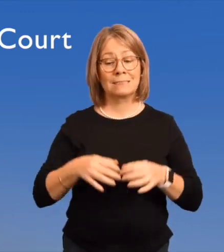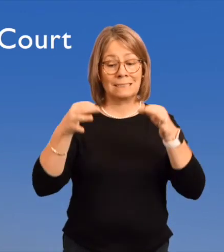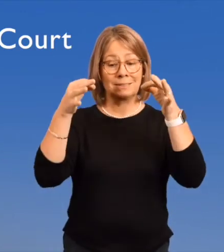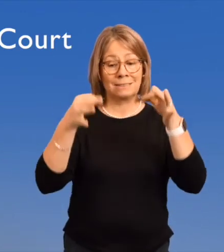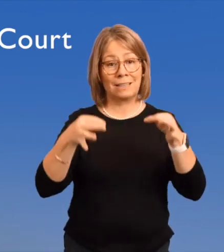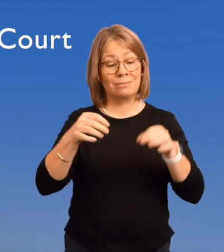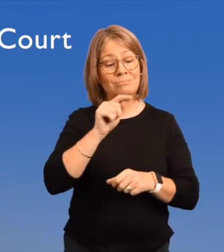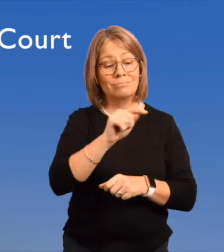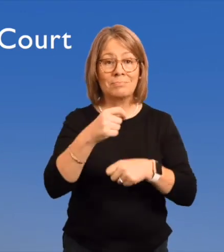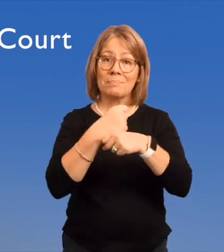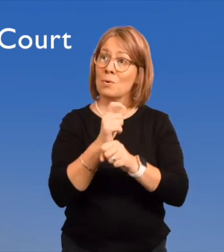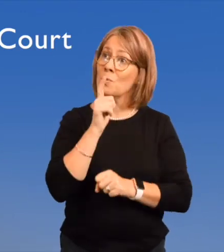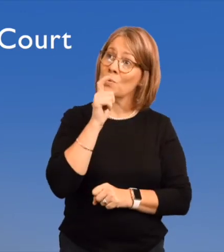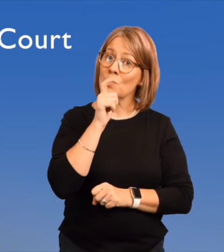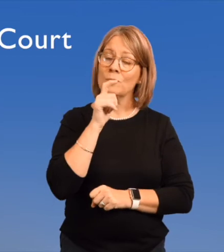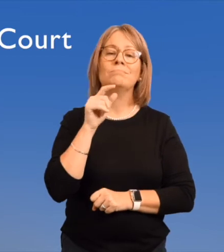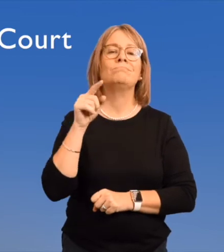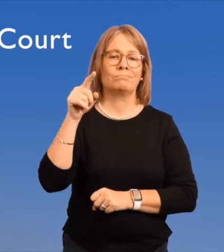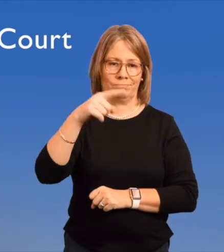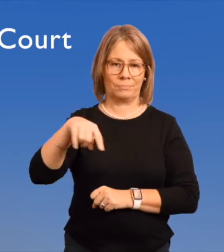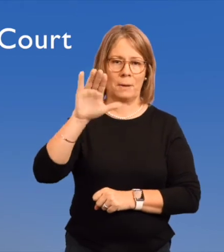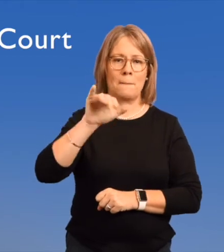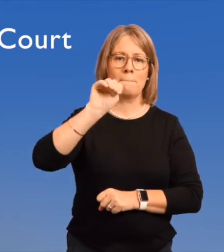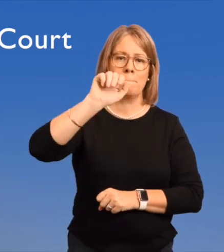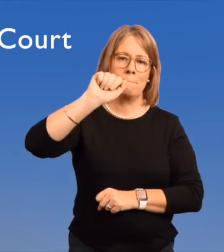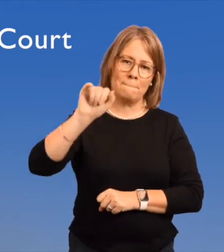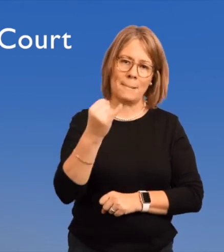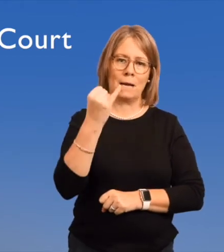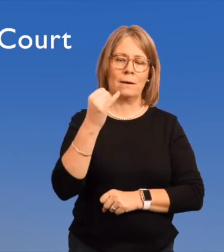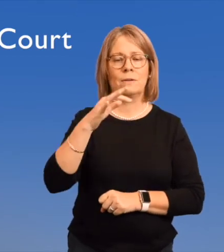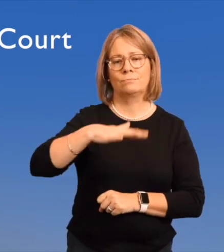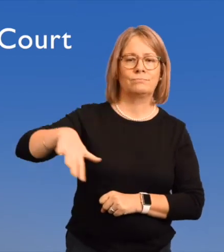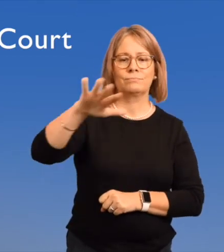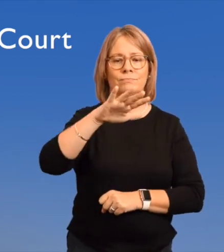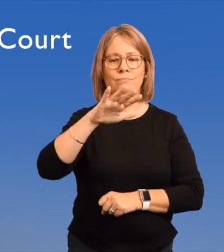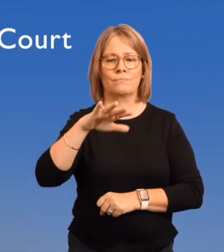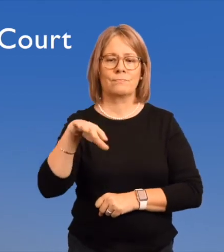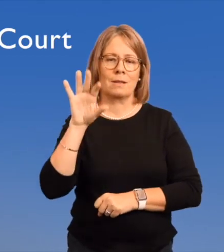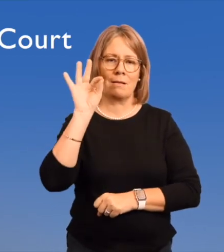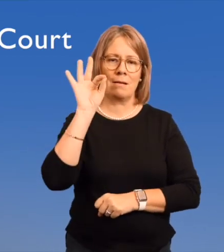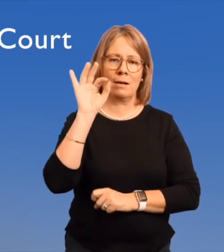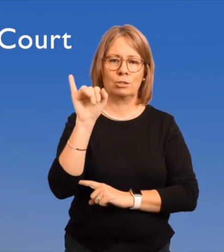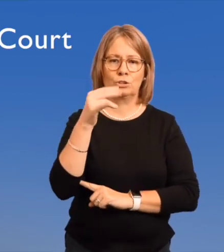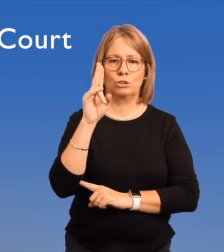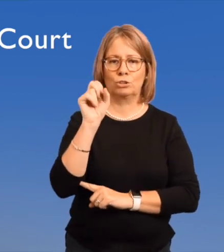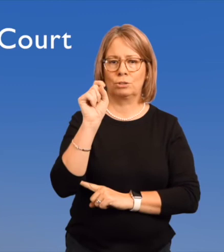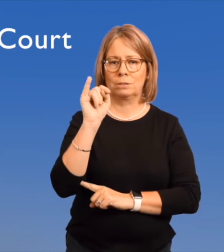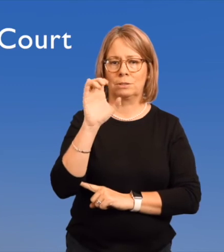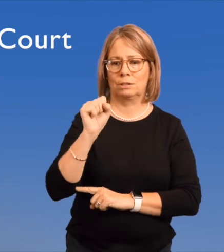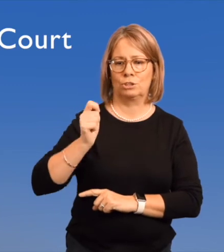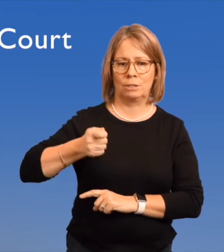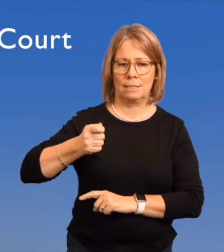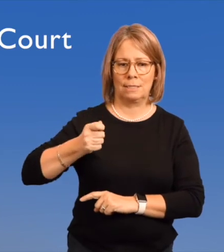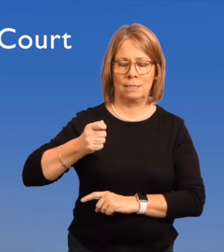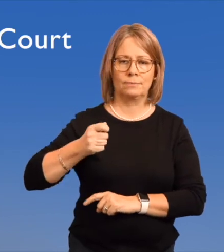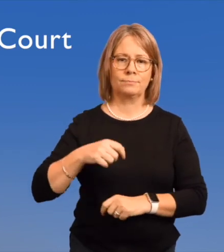Decisions are made by a majority of the nine justices in any given case.